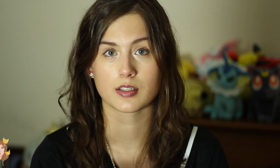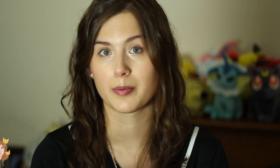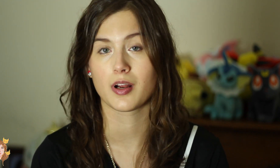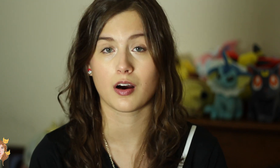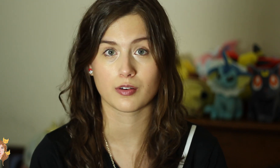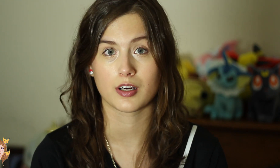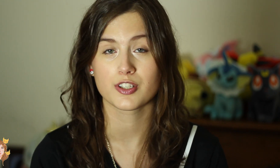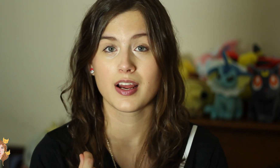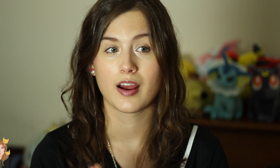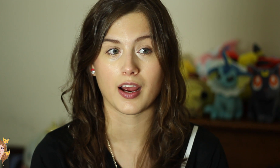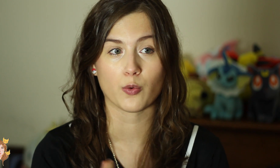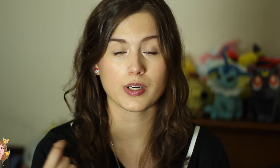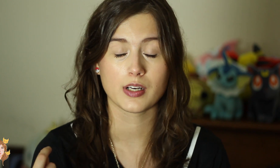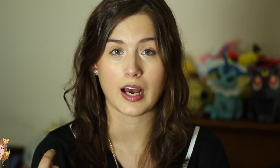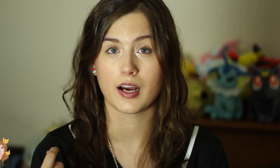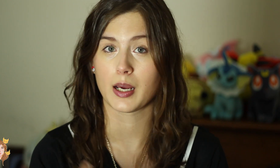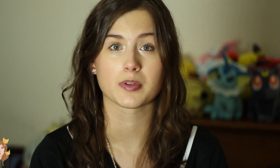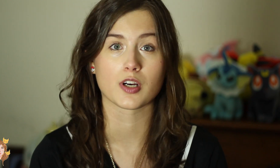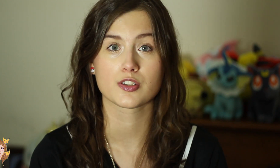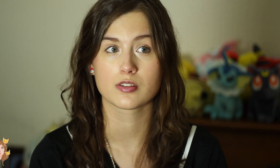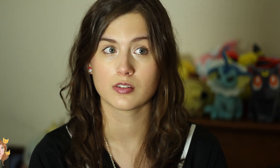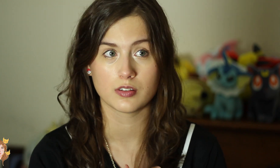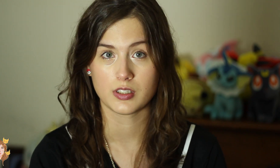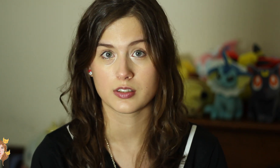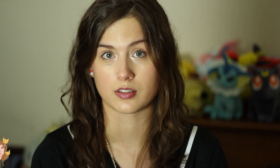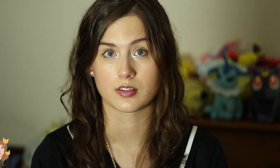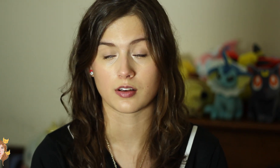his name is Anurag and we had kept in touch since then.